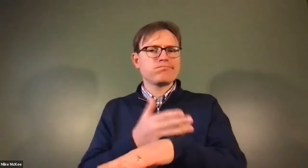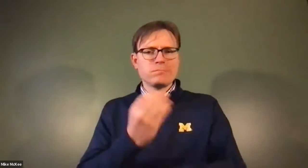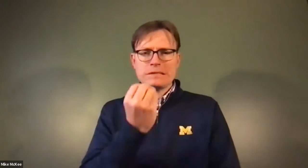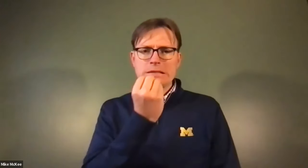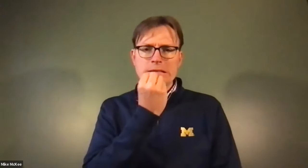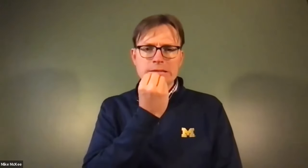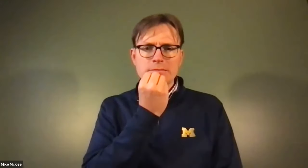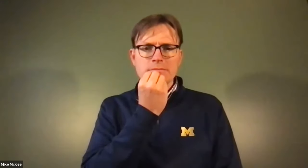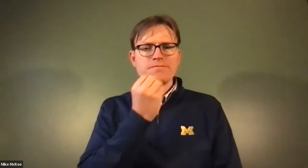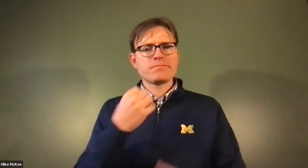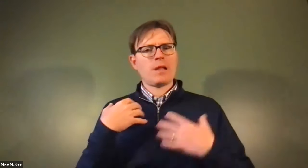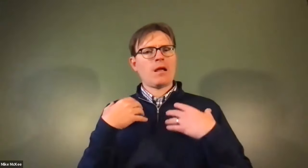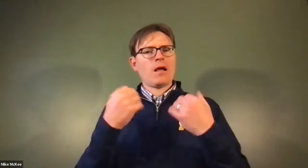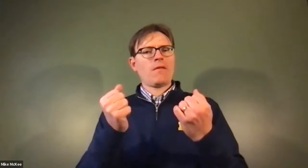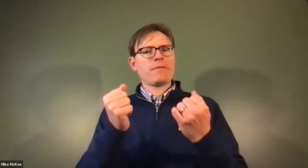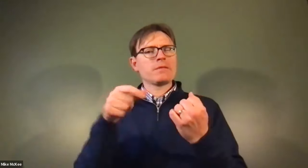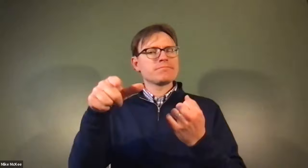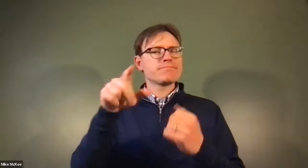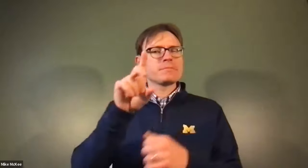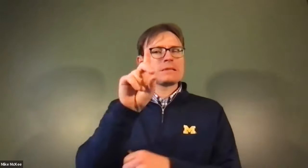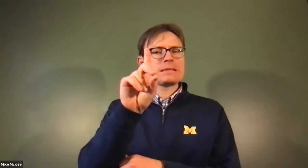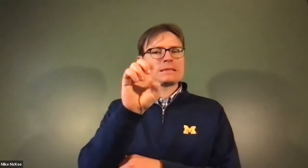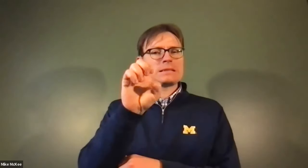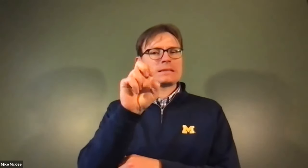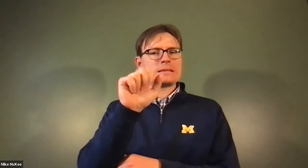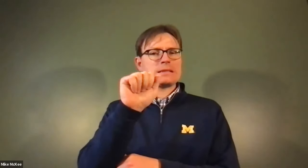James Cech: She may have heard about that, but also, as you mentioned, you.